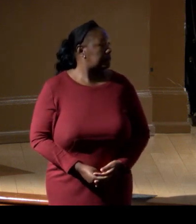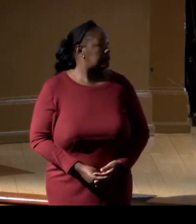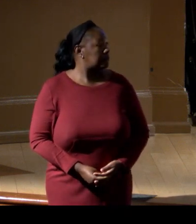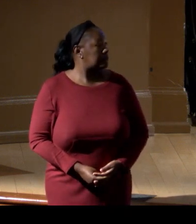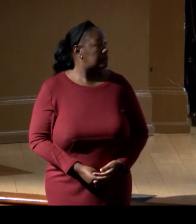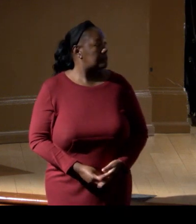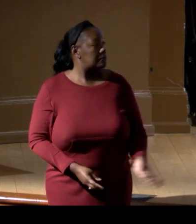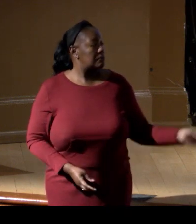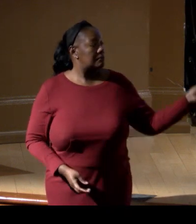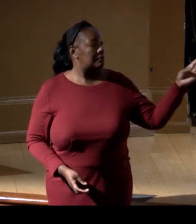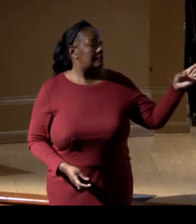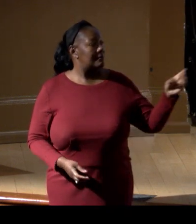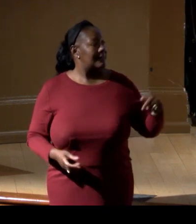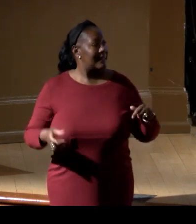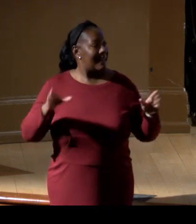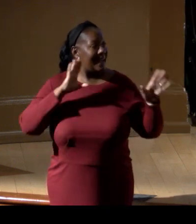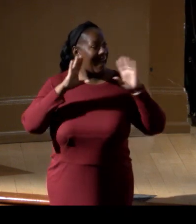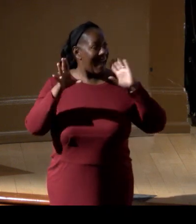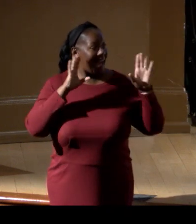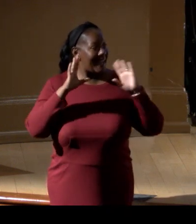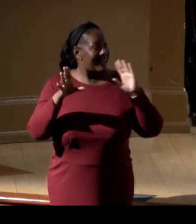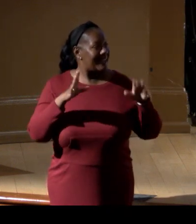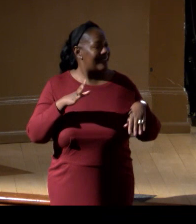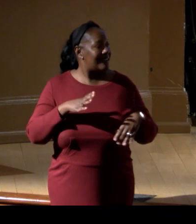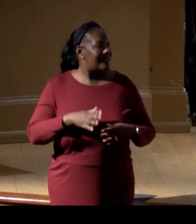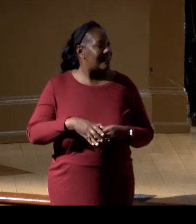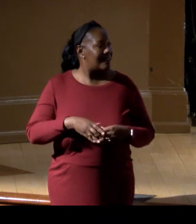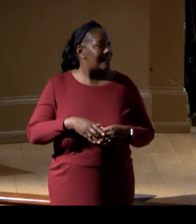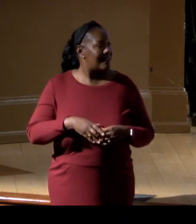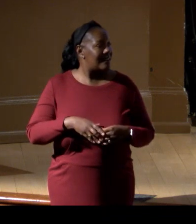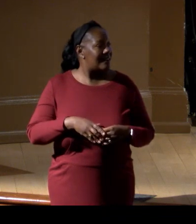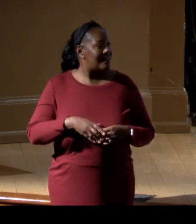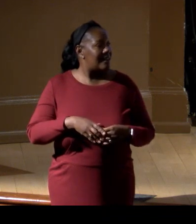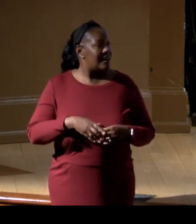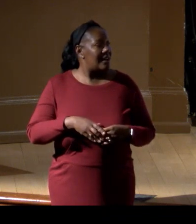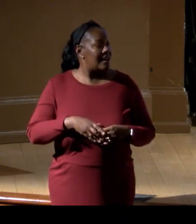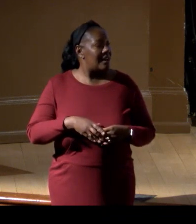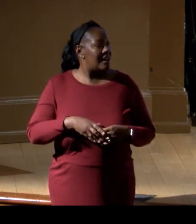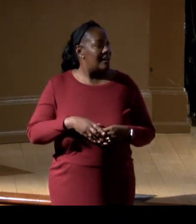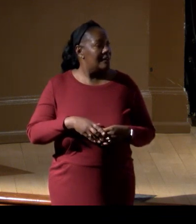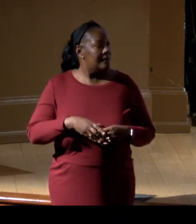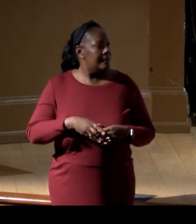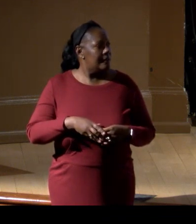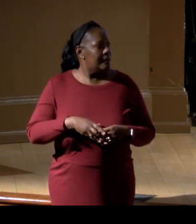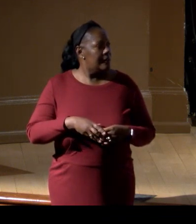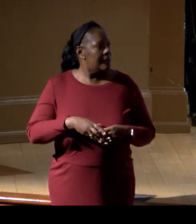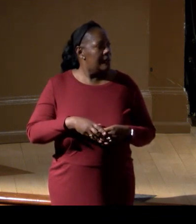[Nicole] Hi, oh, thank you. I'm Nicole Miller with the NOAA 'Omics program. A really common theme